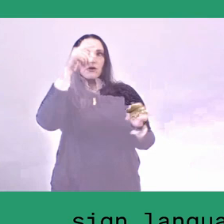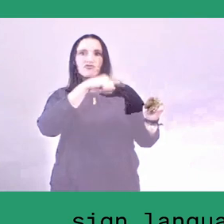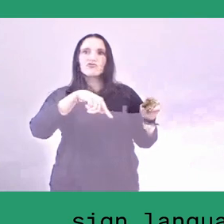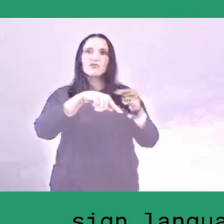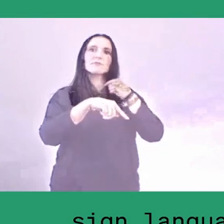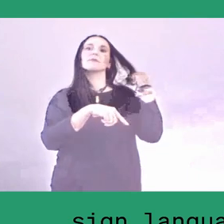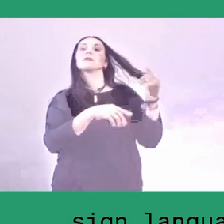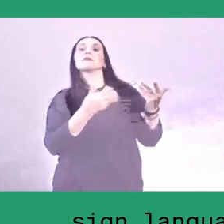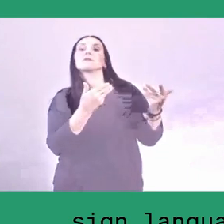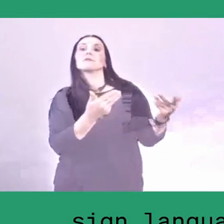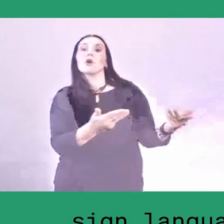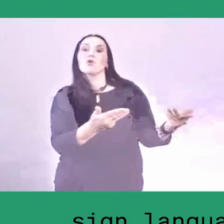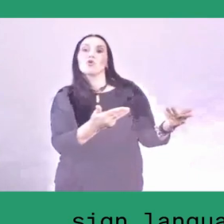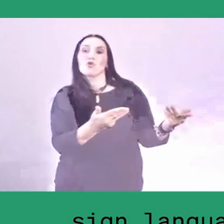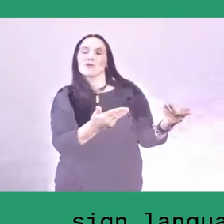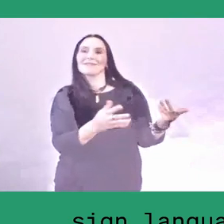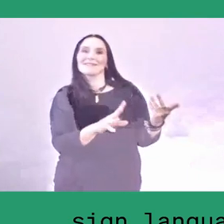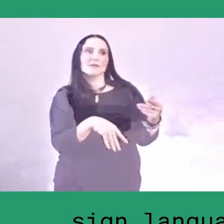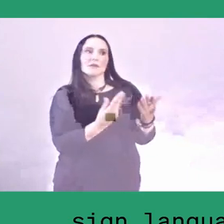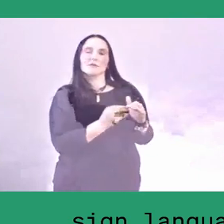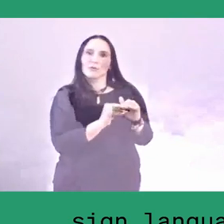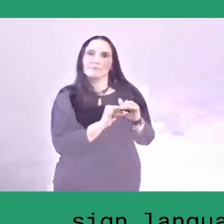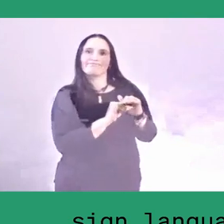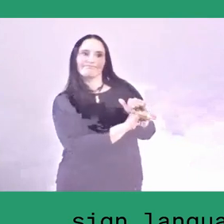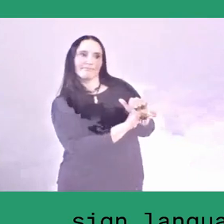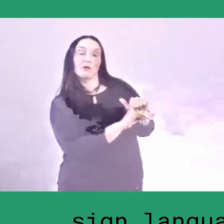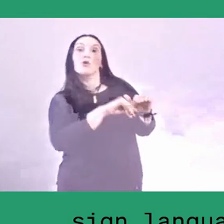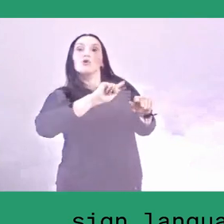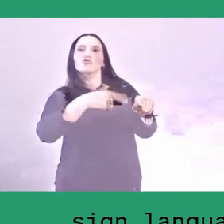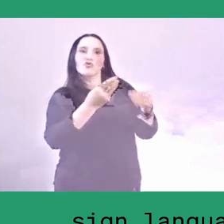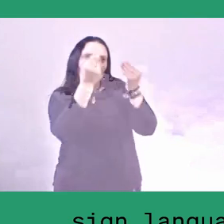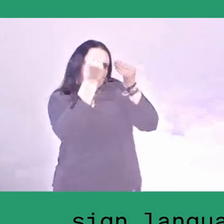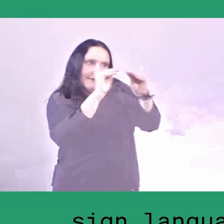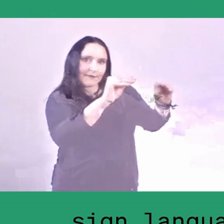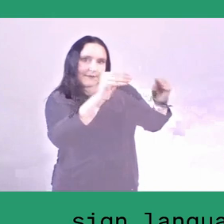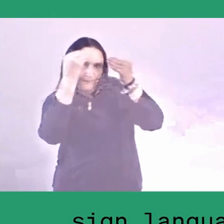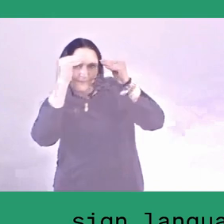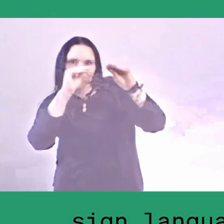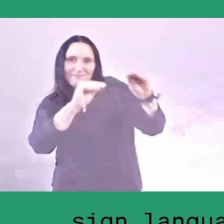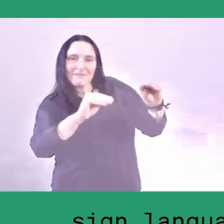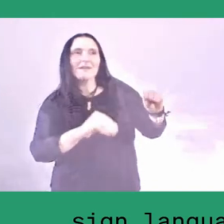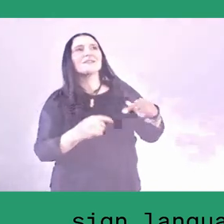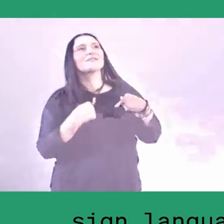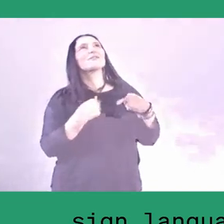between its preservation as well as its dissemination. But I'm getting to a question,